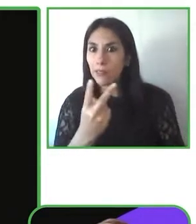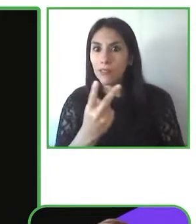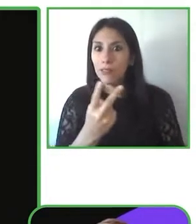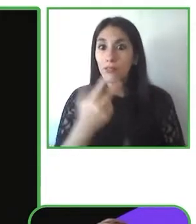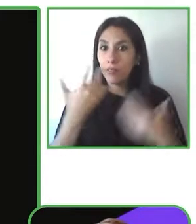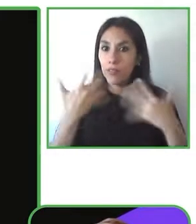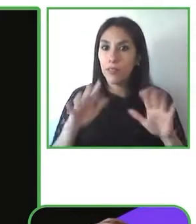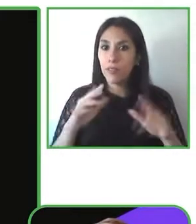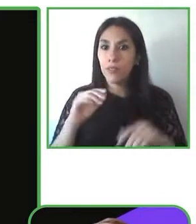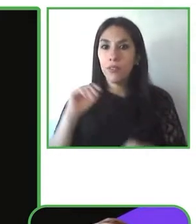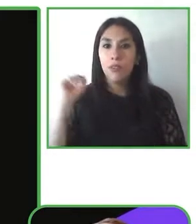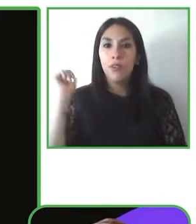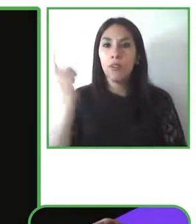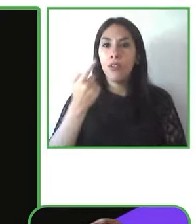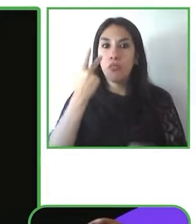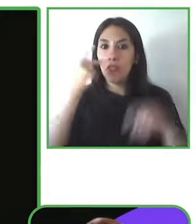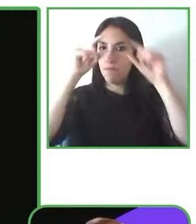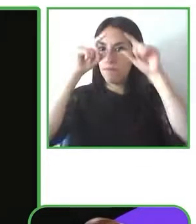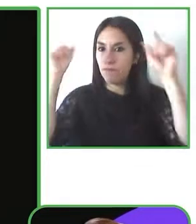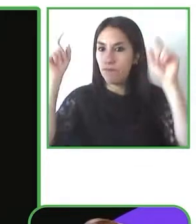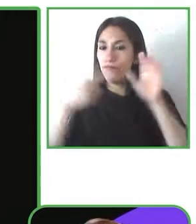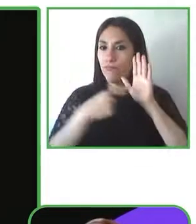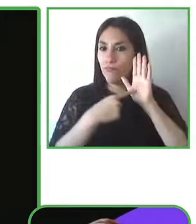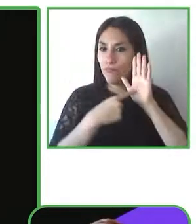for those of you who can see their suspensive from the paralympic